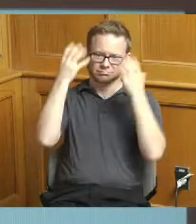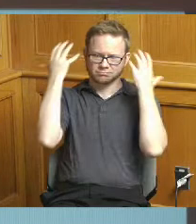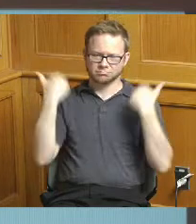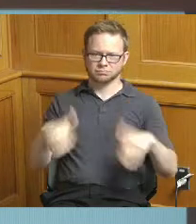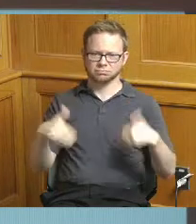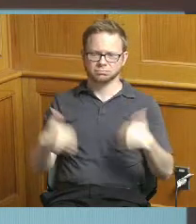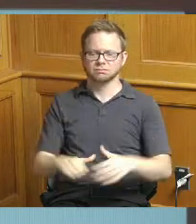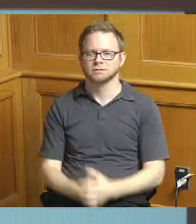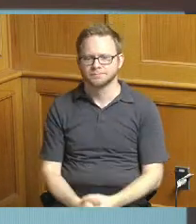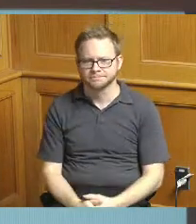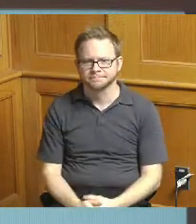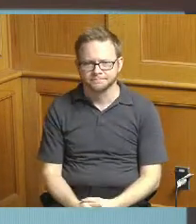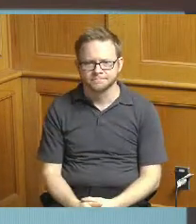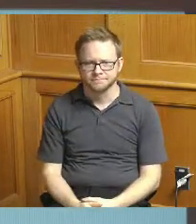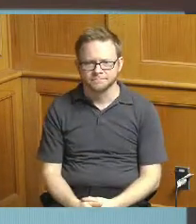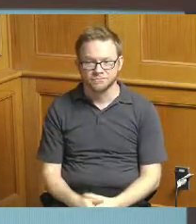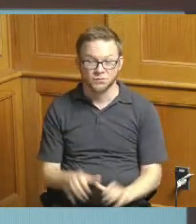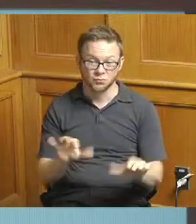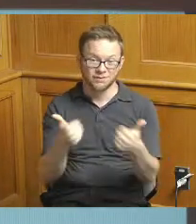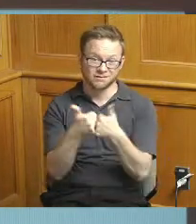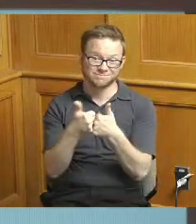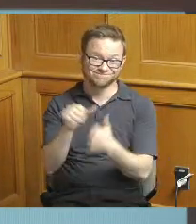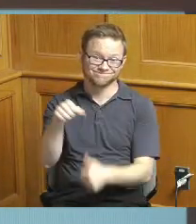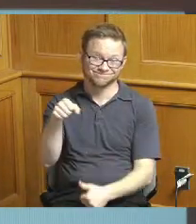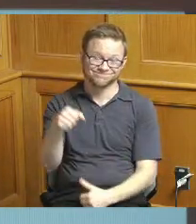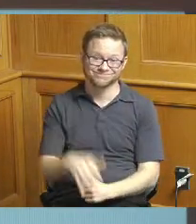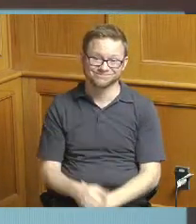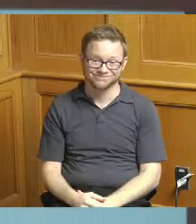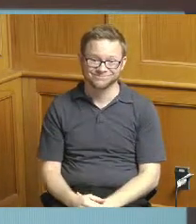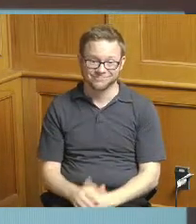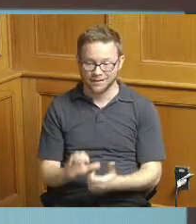and that really you know presents challenges and behaving being able to meet the schedule